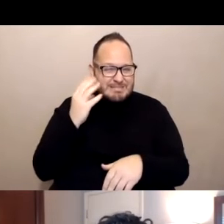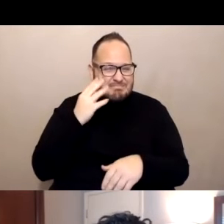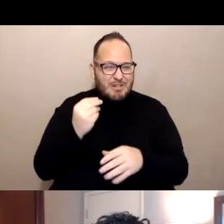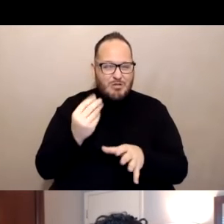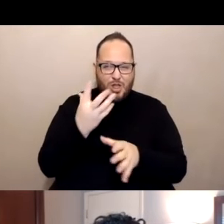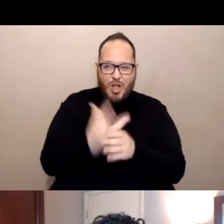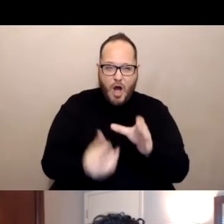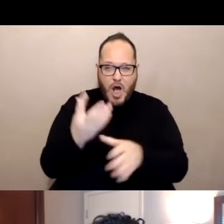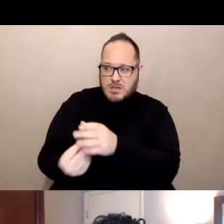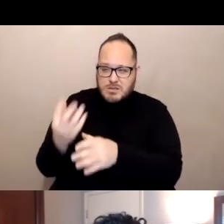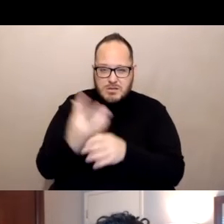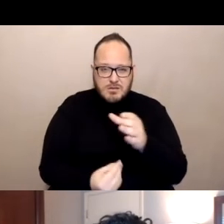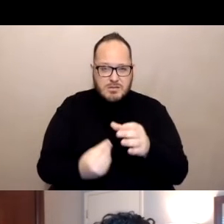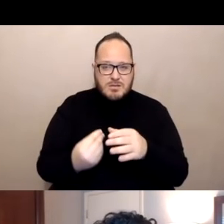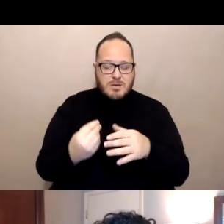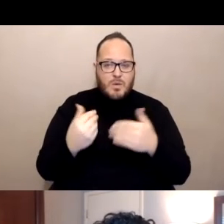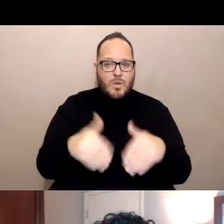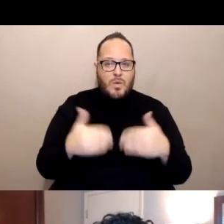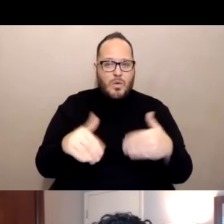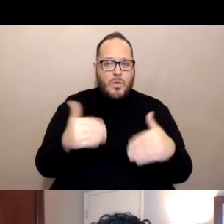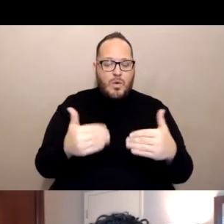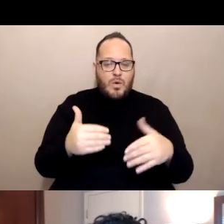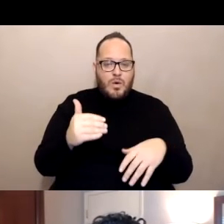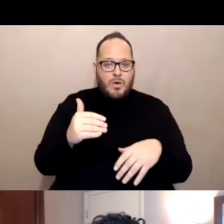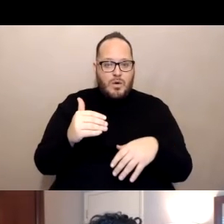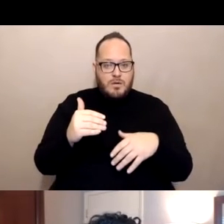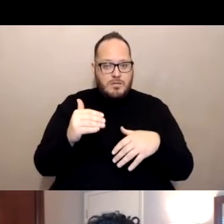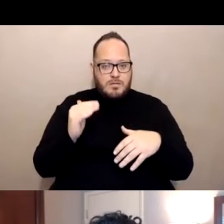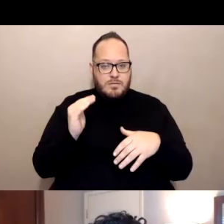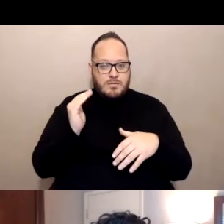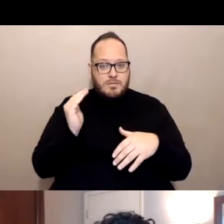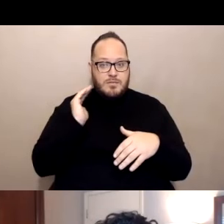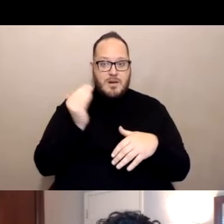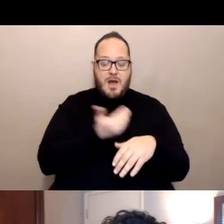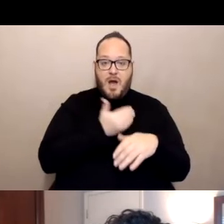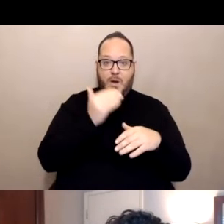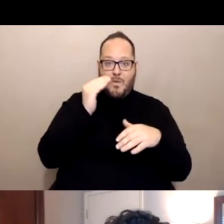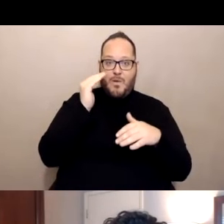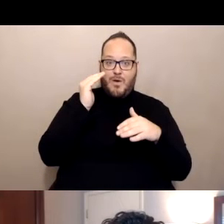And the hope is looking at the end of this graph on the far right?